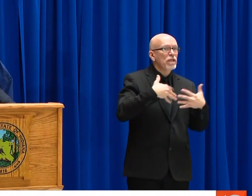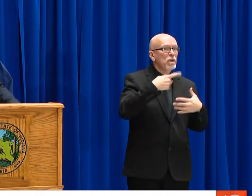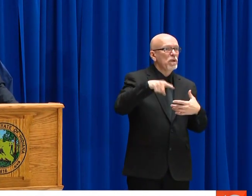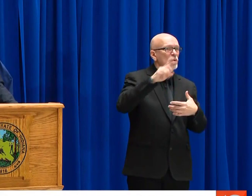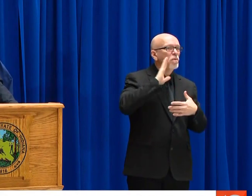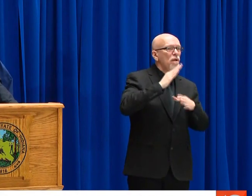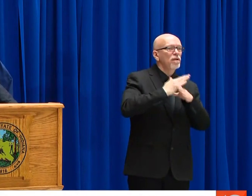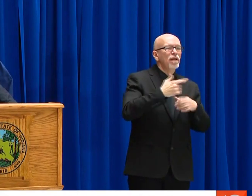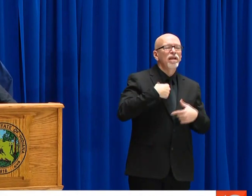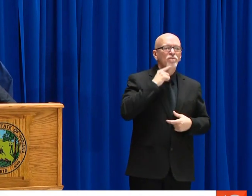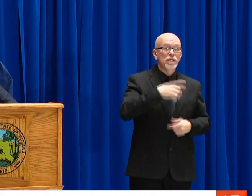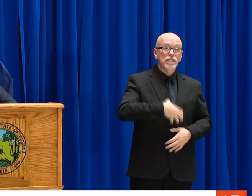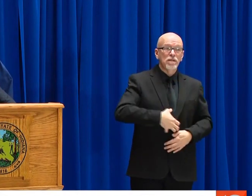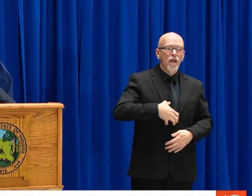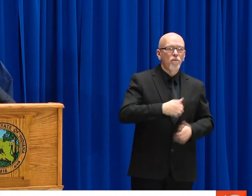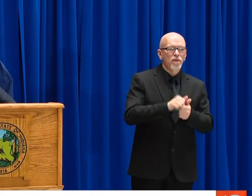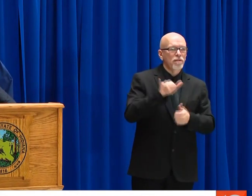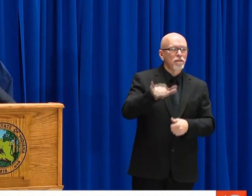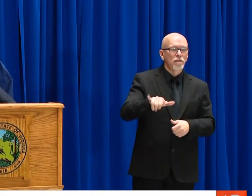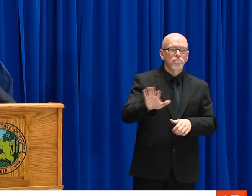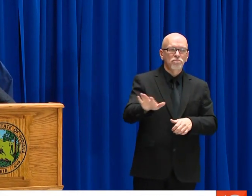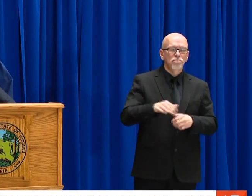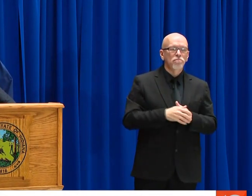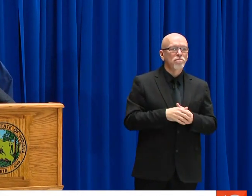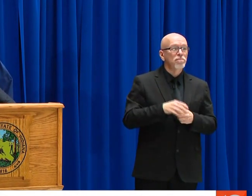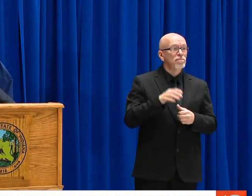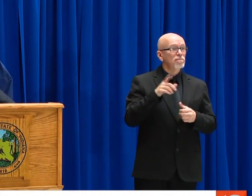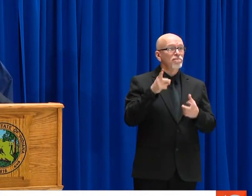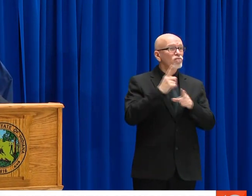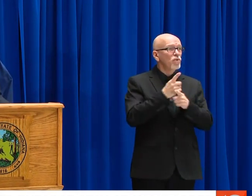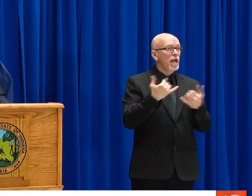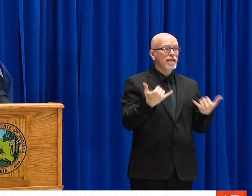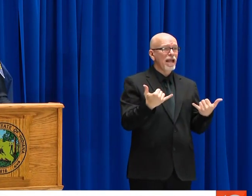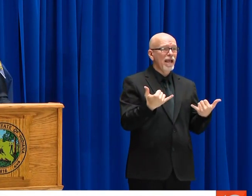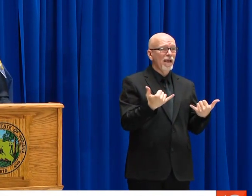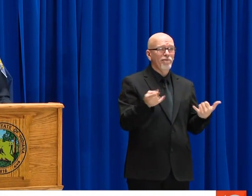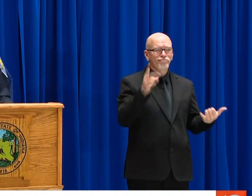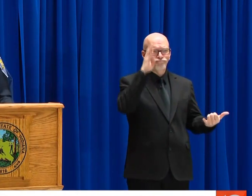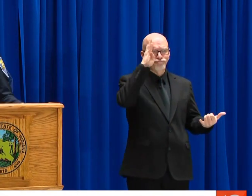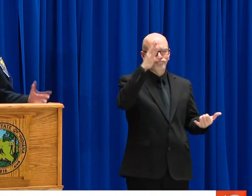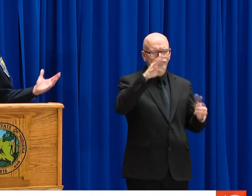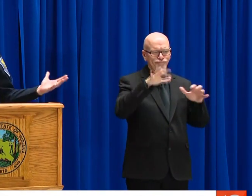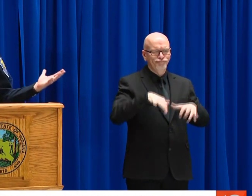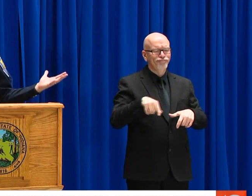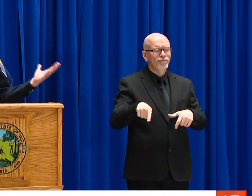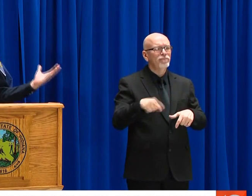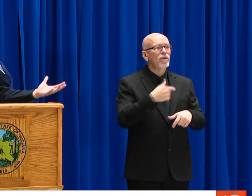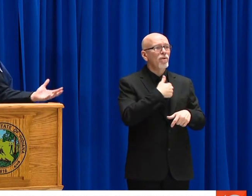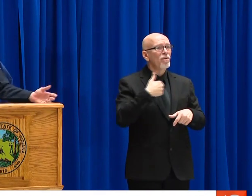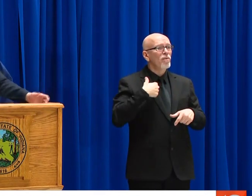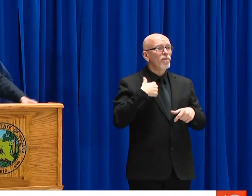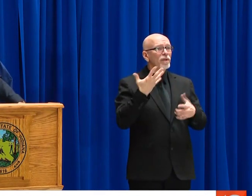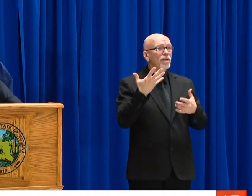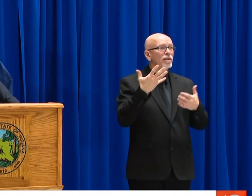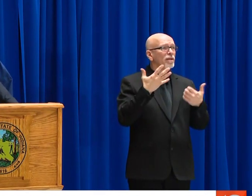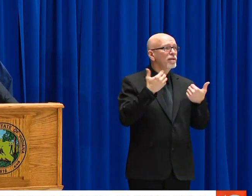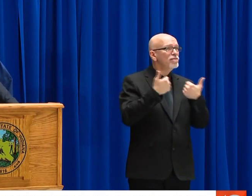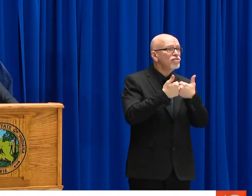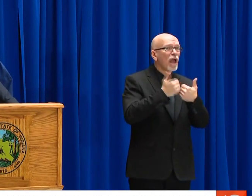EVEN IF NEEDED. BASICALLY A DECISION TO LET THEM PERISH. I DON'T KNOW WHO IS DOING PRESS WORK TO KEEP THIS PUBLIC ASSURED, BUT I HOPE THIS FEAR-GENERATING RUMOR CAN BE